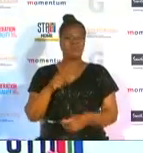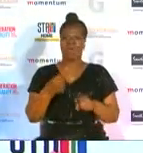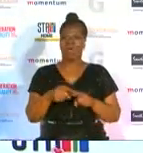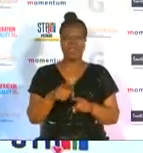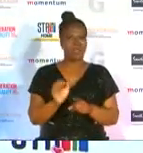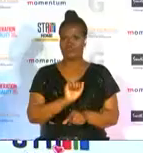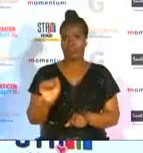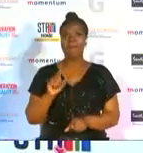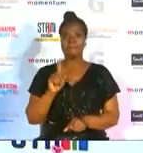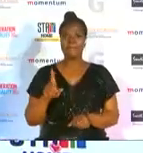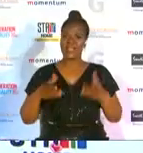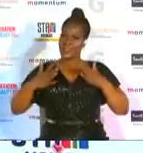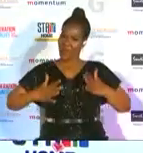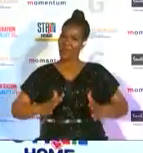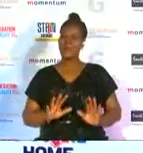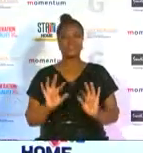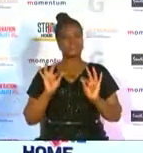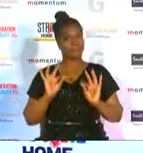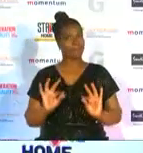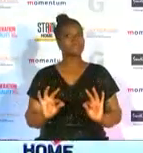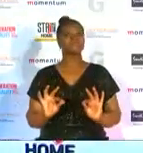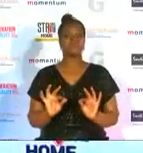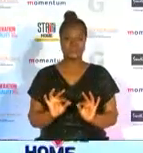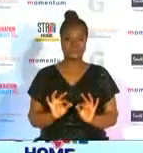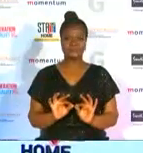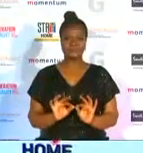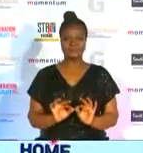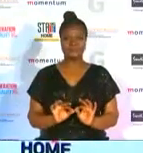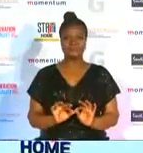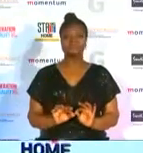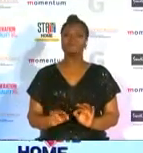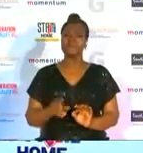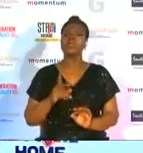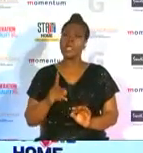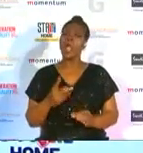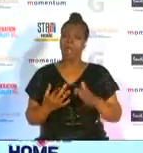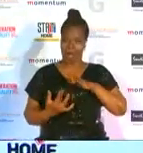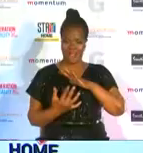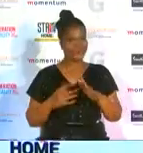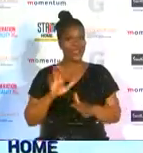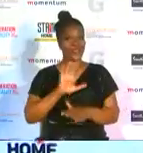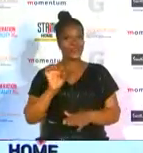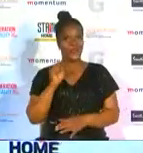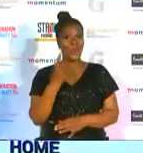a stylish woman who ties and be a brand and and also try and inspire not only them but also a woman